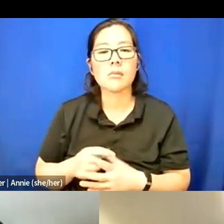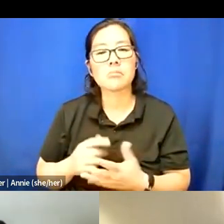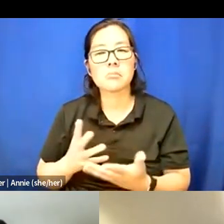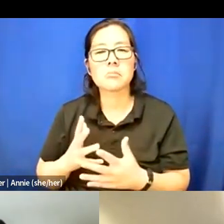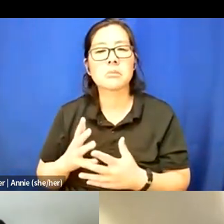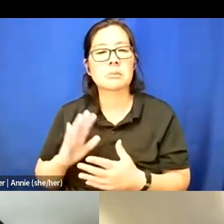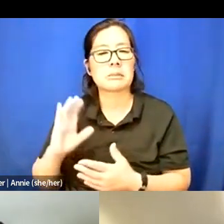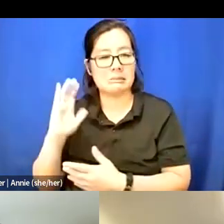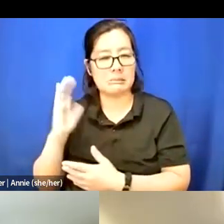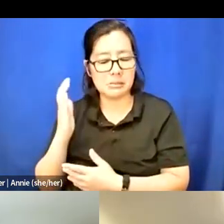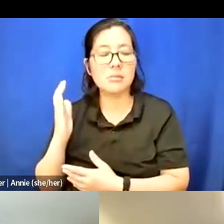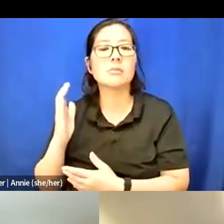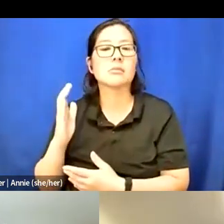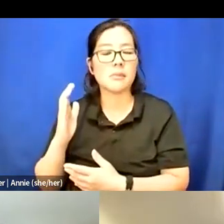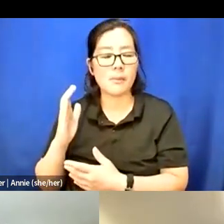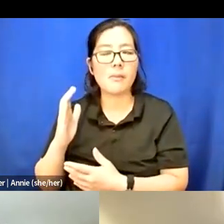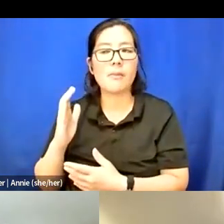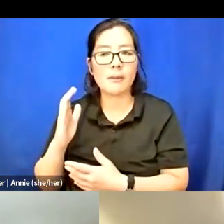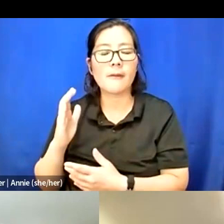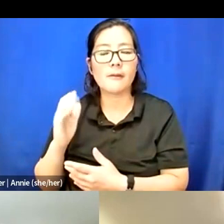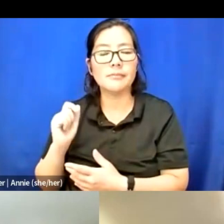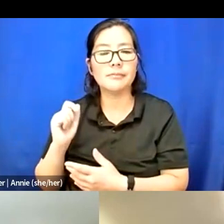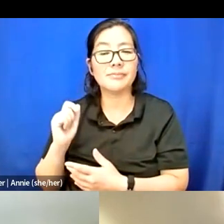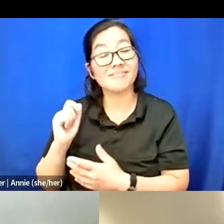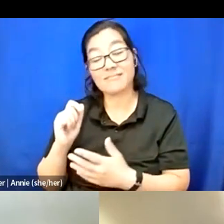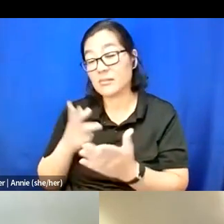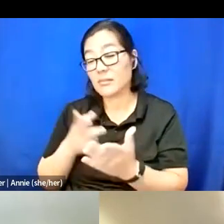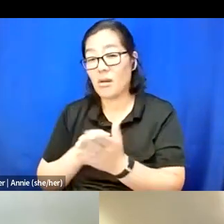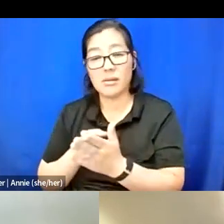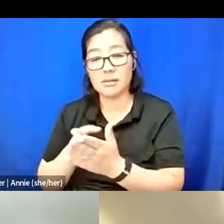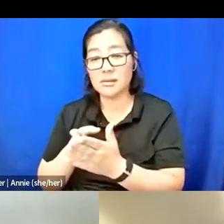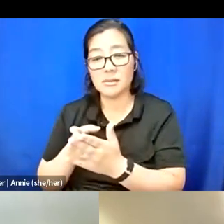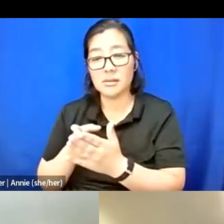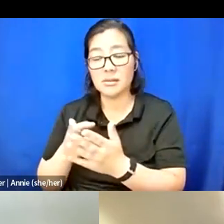honestly, seeing like a lot of repetition of old issues